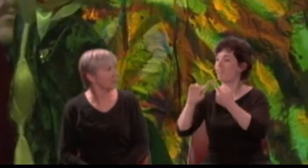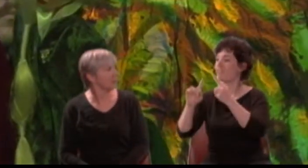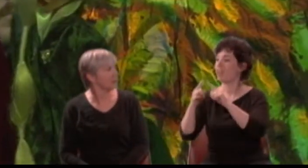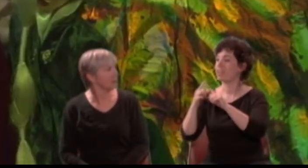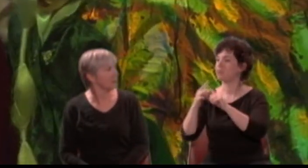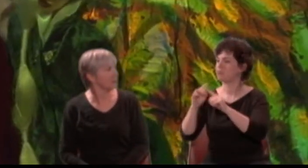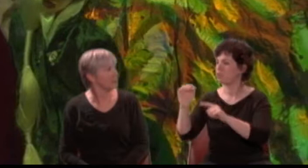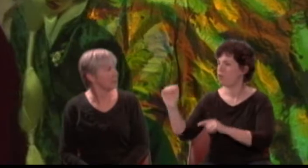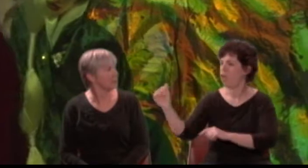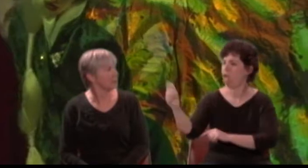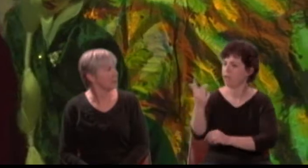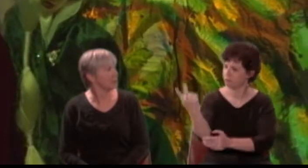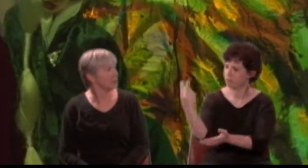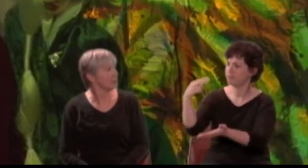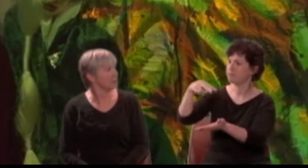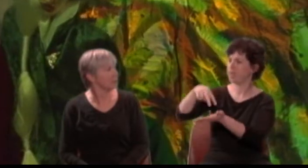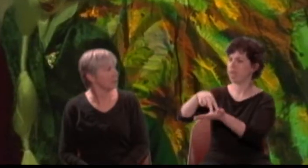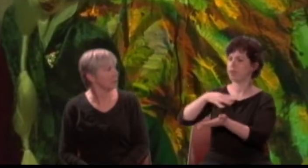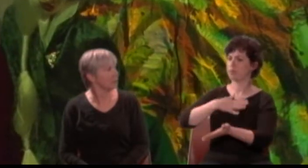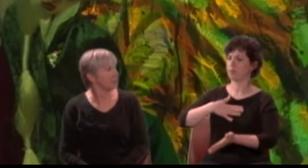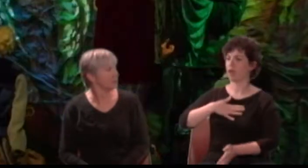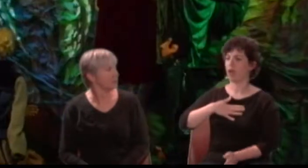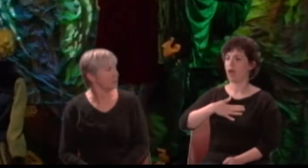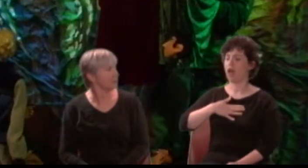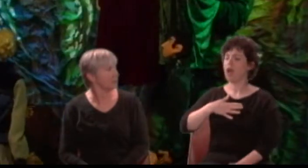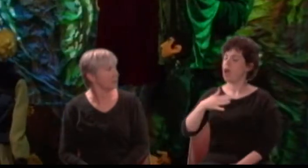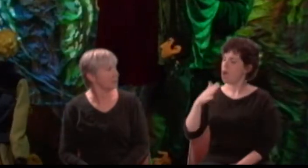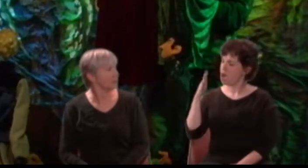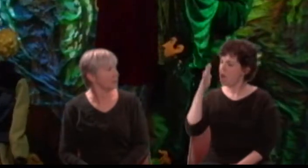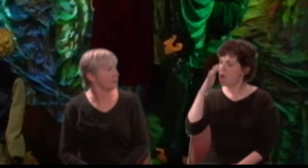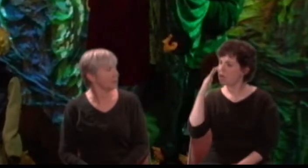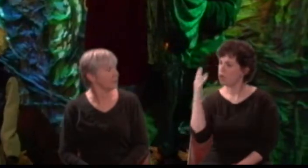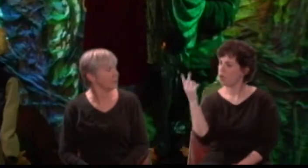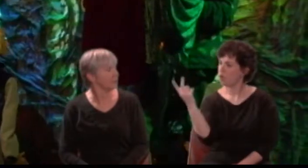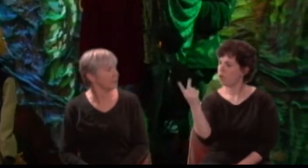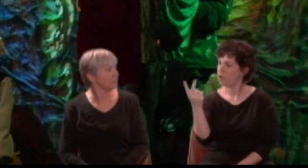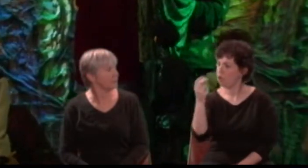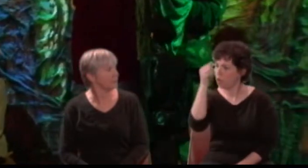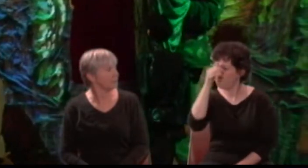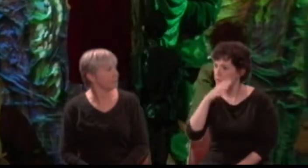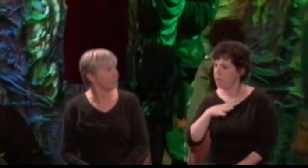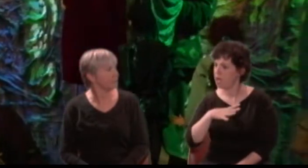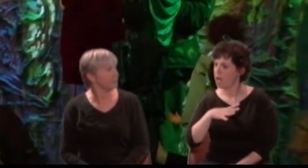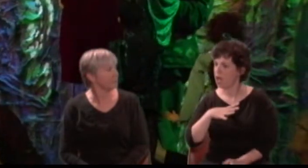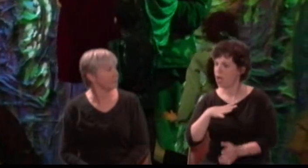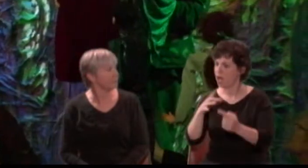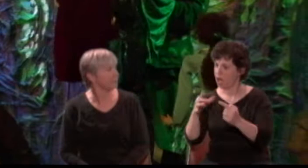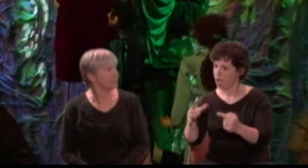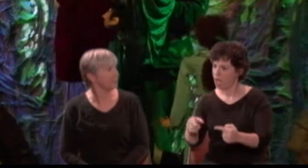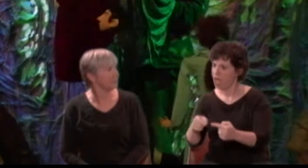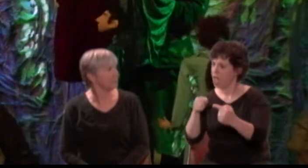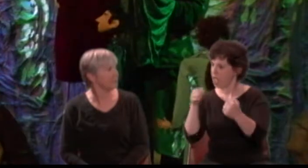I know you two are rival enemies - how comes this gentle concord in the world?